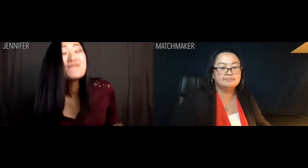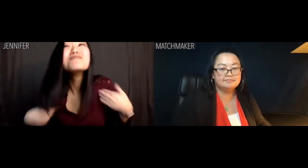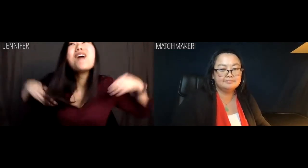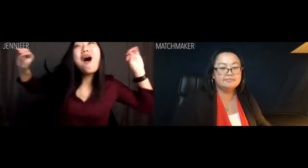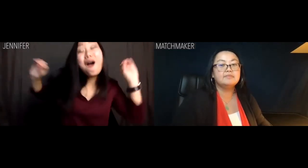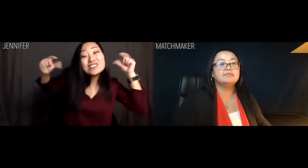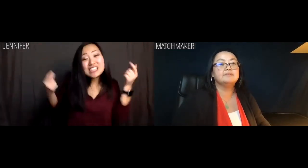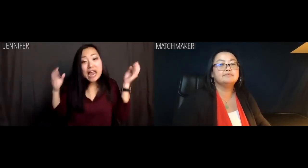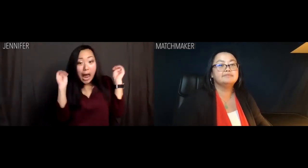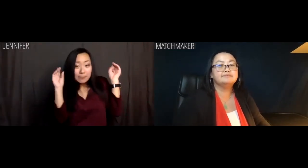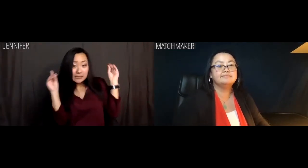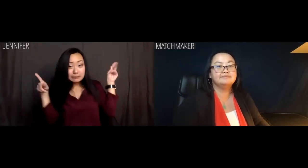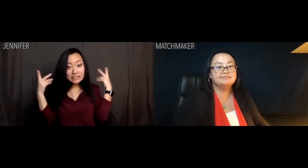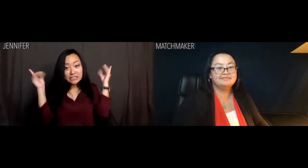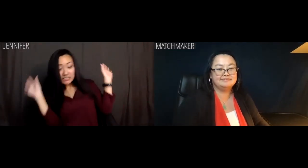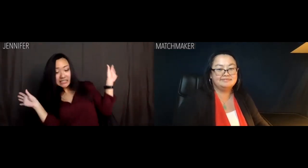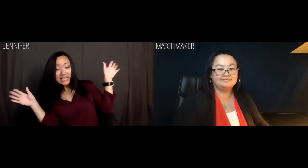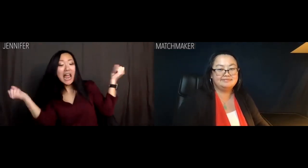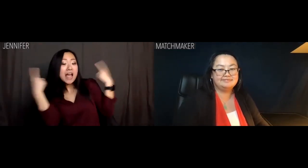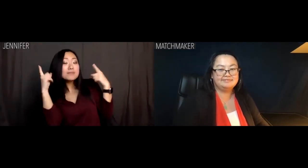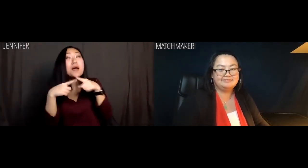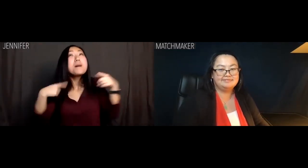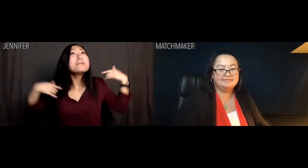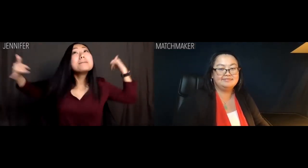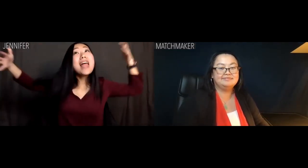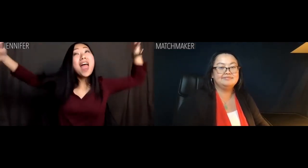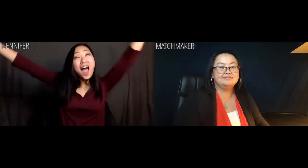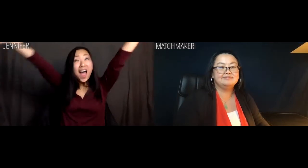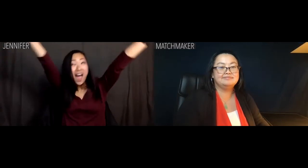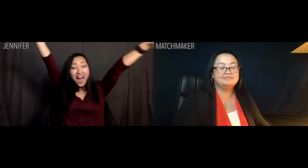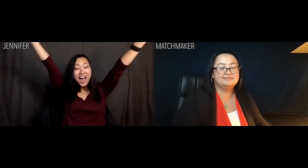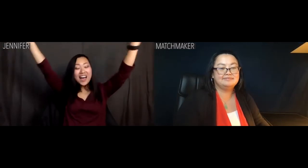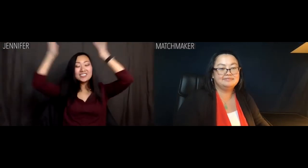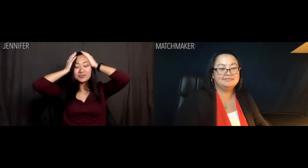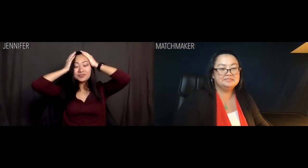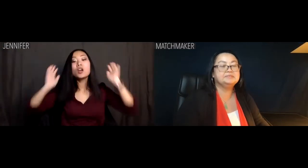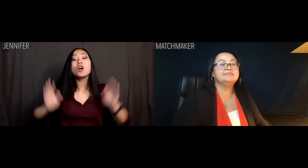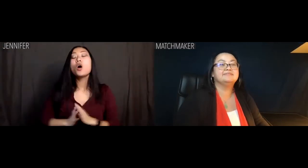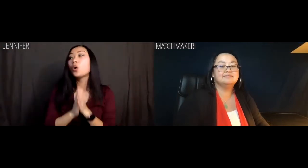I'm the OG MD/PhD. Ask about me playaaaaa.